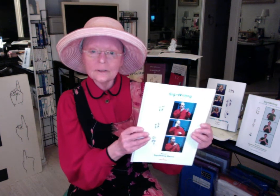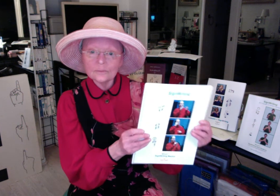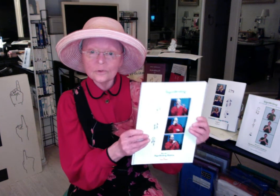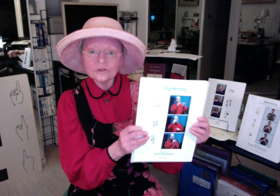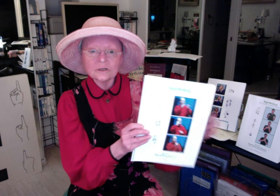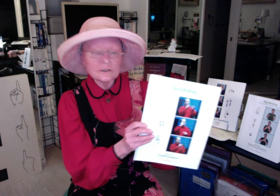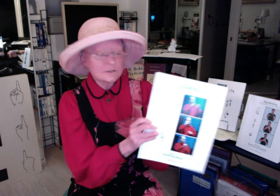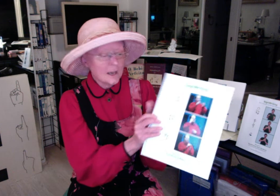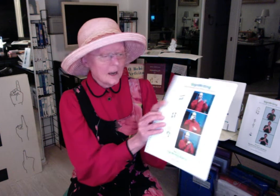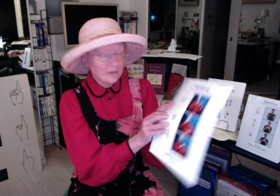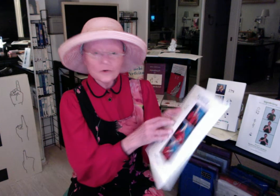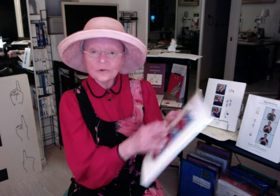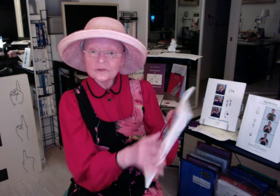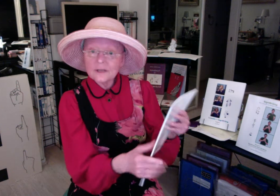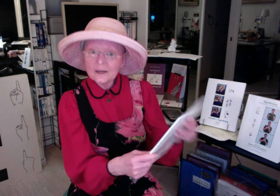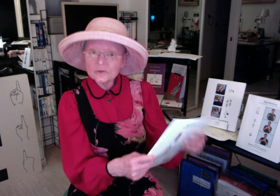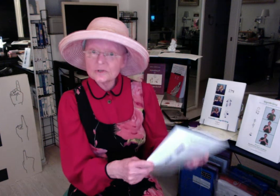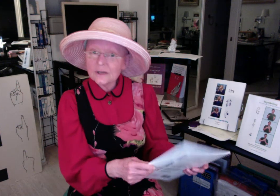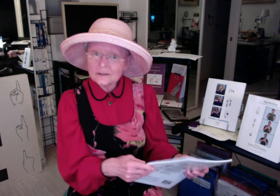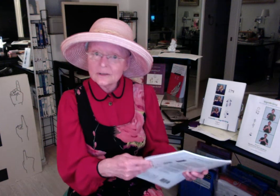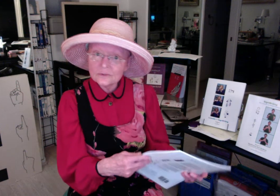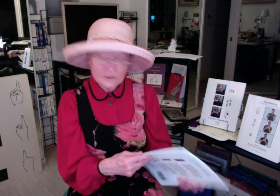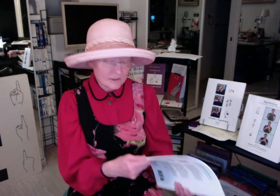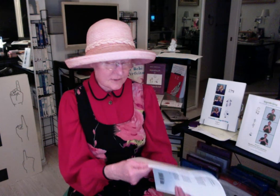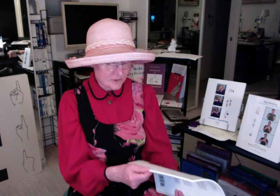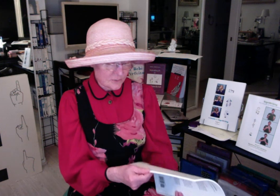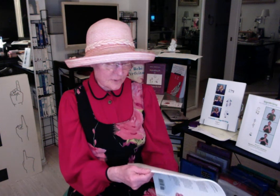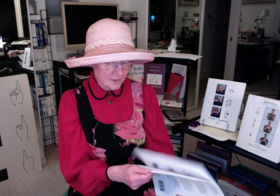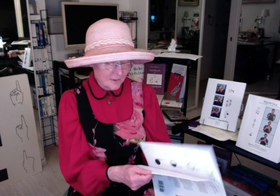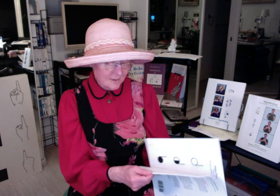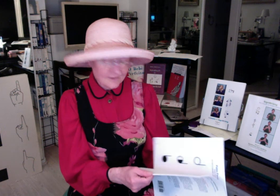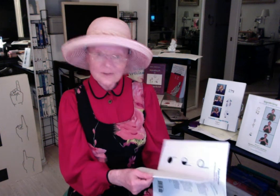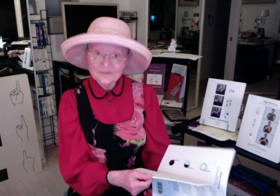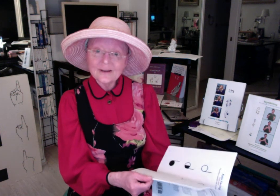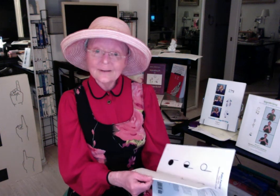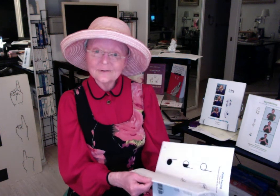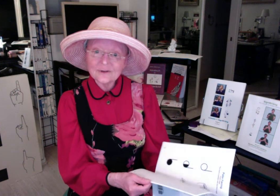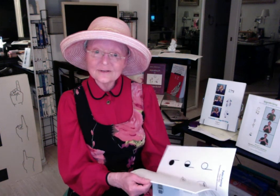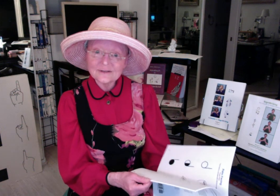Portuguese. Of course the actual sign language needs to be someday translated